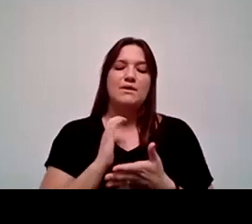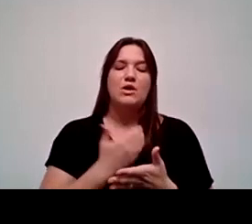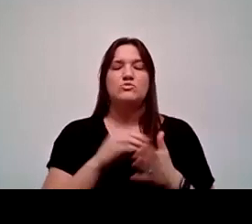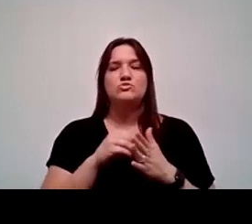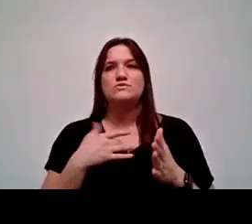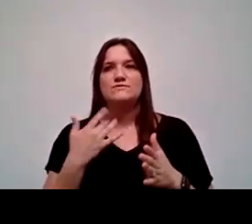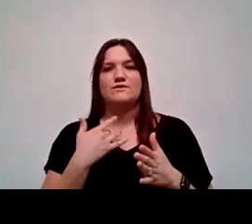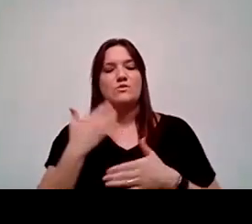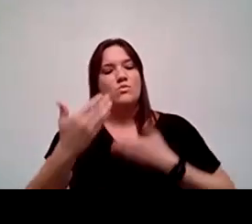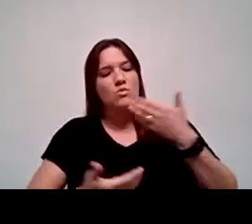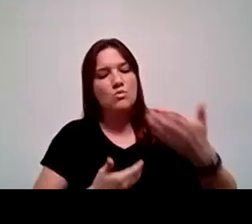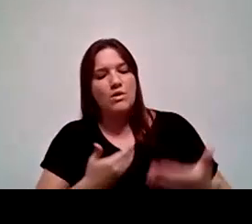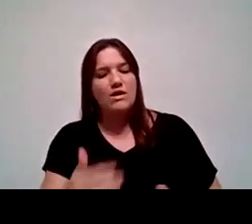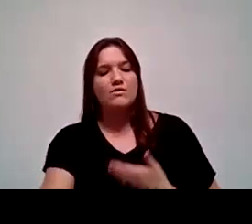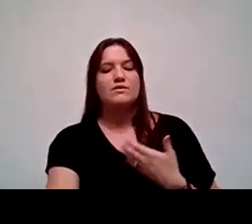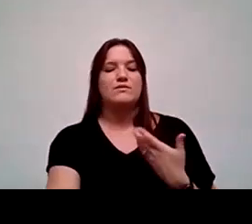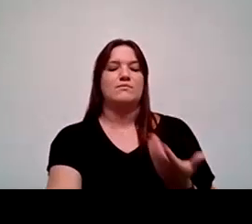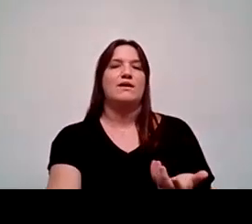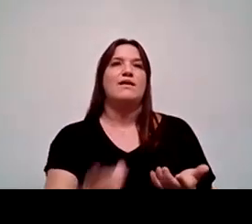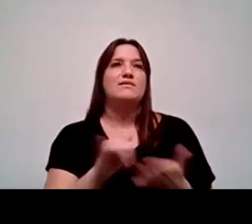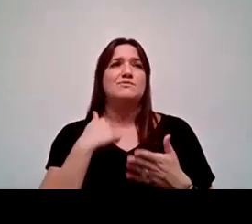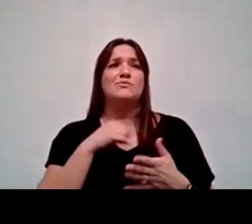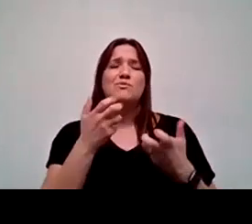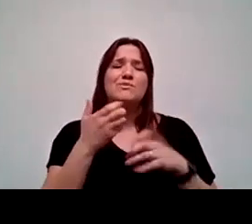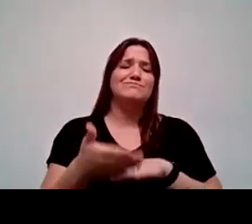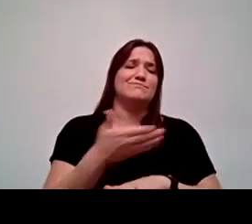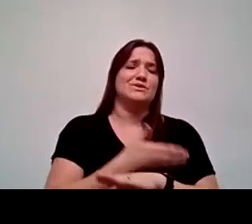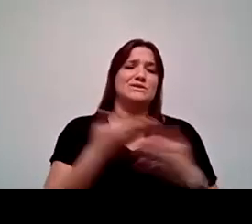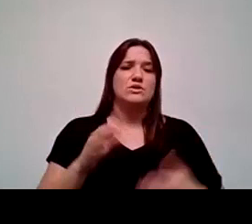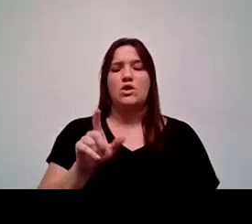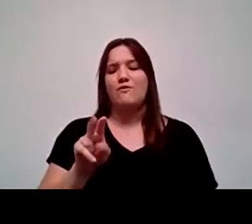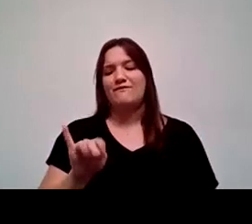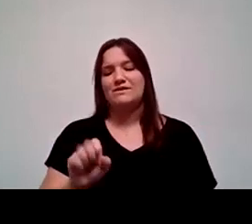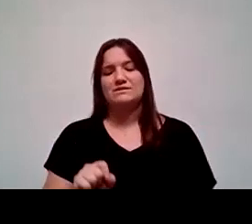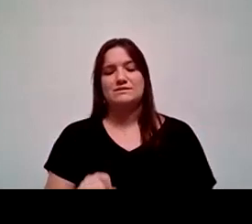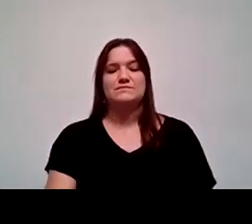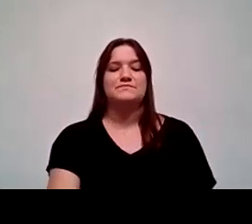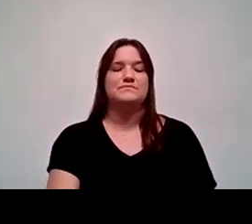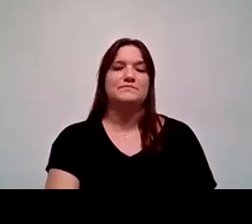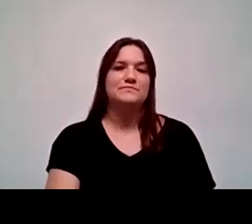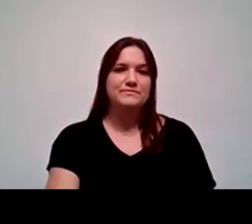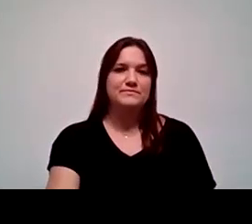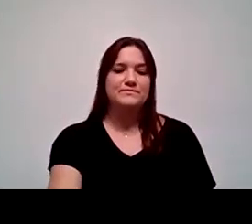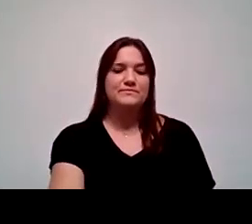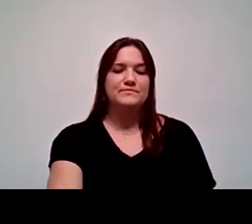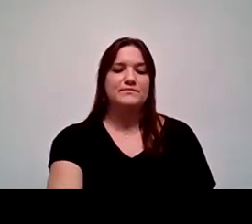And that's what we're looking to increase at Clovis Community College. Thank you so much, Dr.